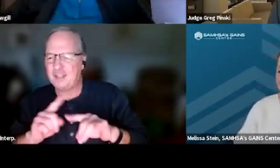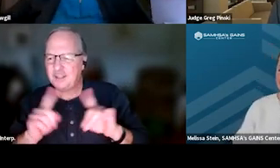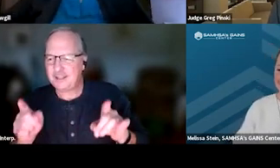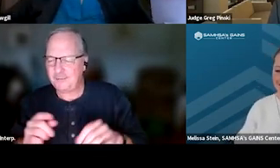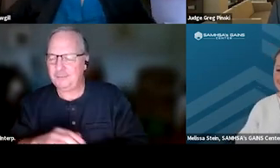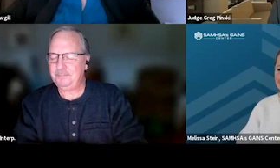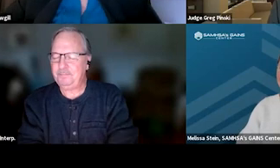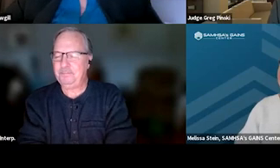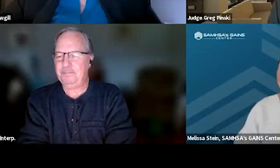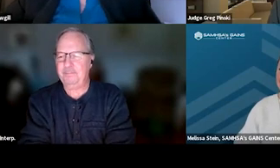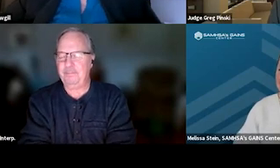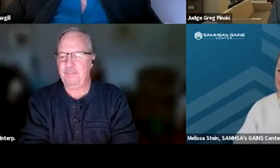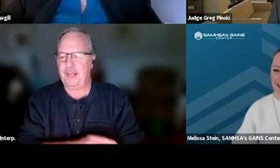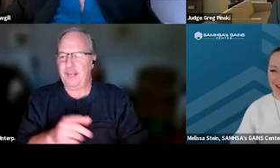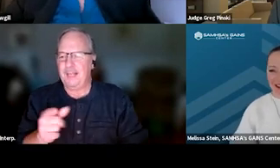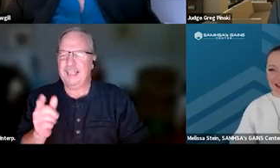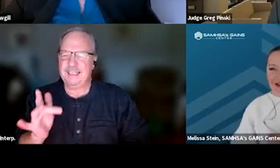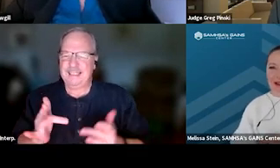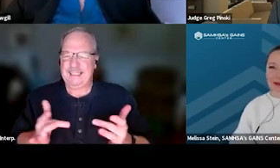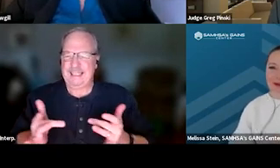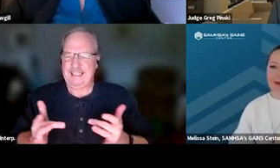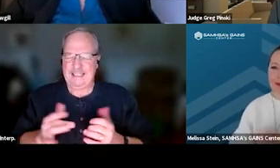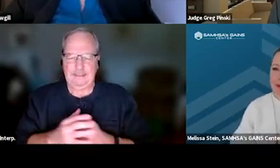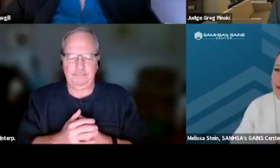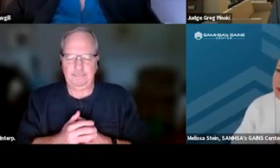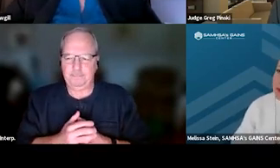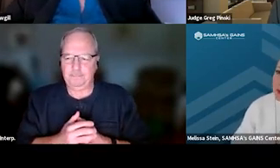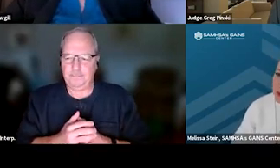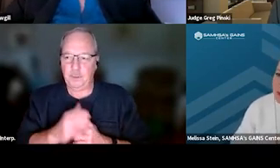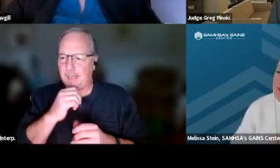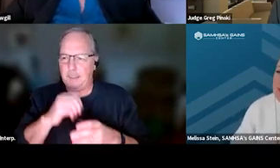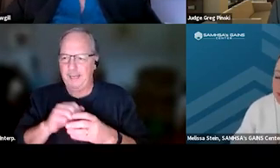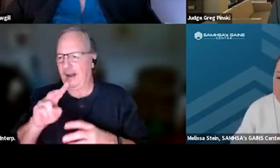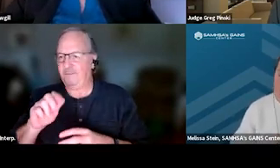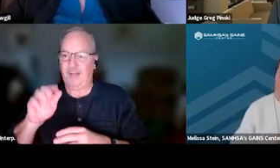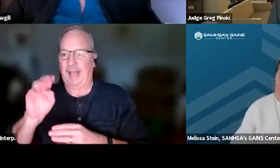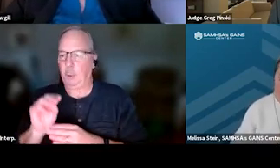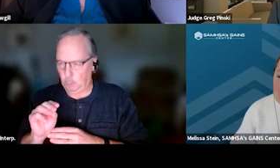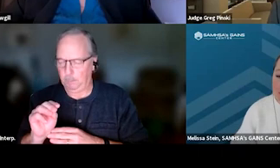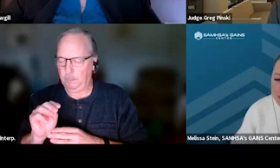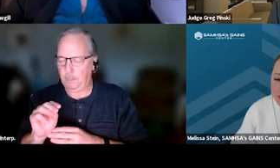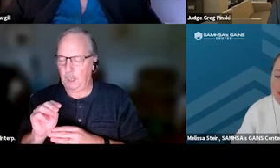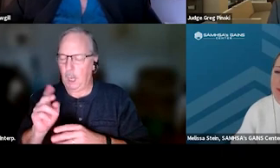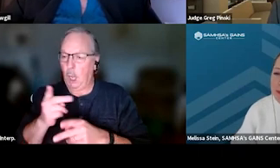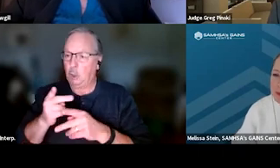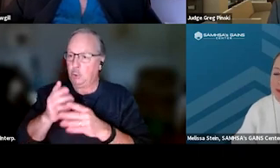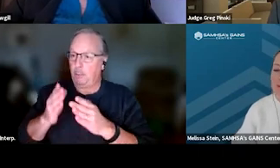This is kind of touchy. First of all, you're not gonna be in a vacuum, right? The supervisions responded, treatments responded,